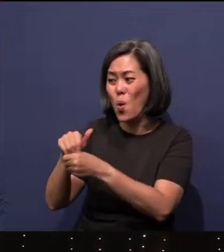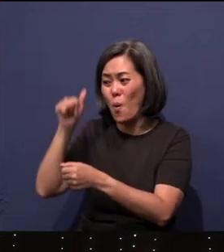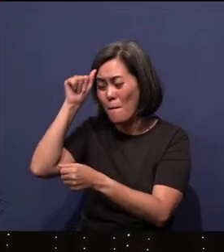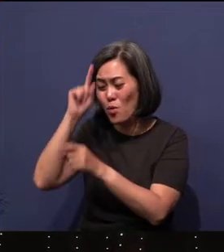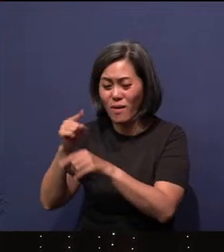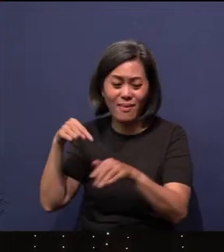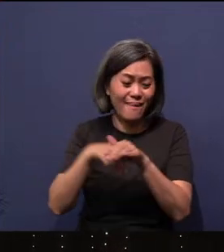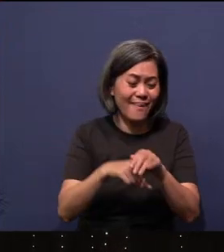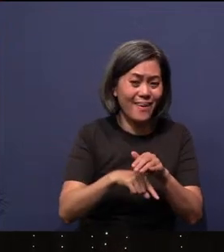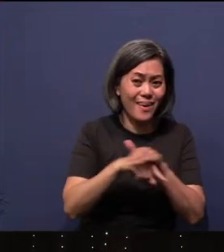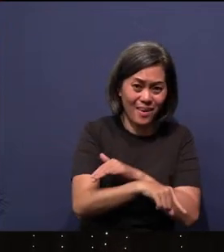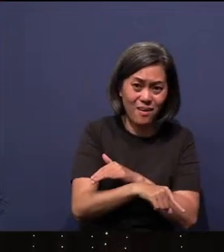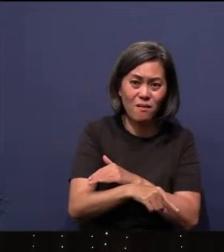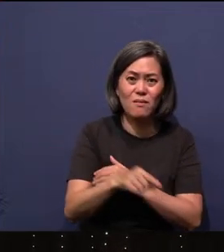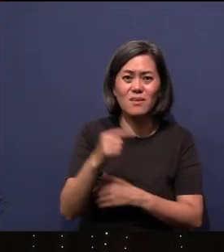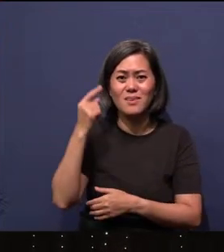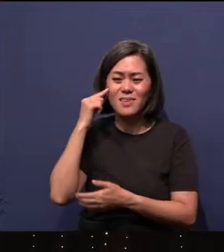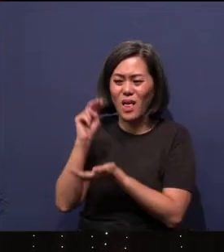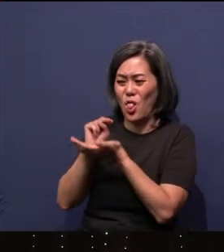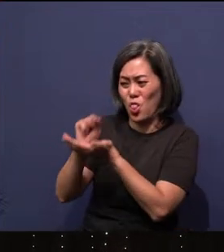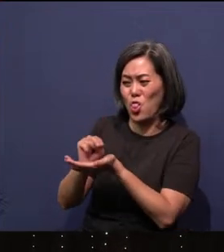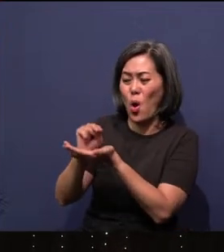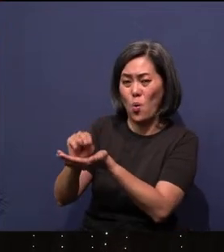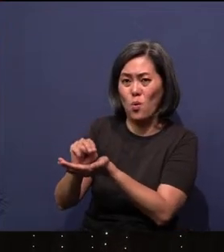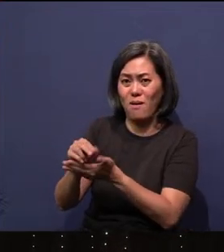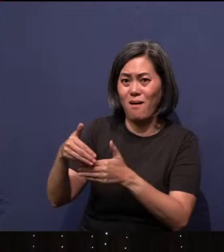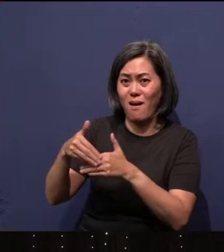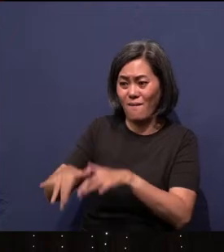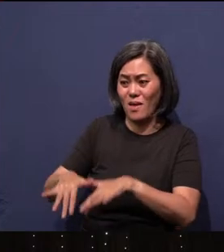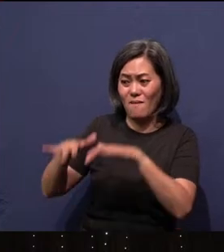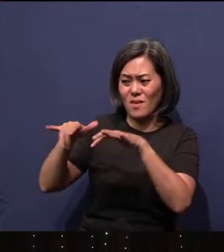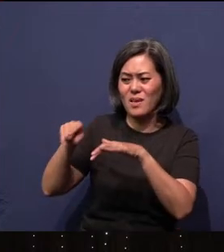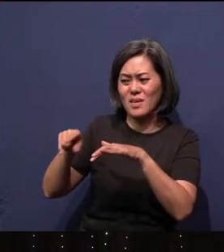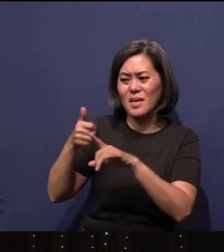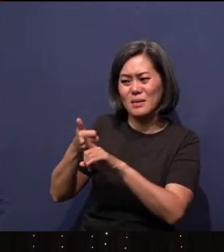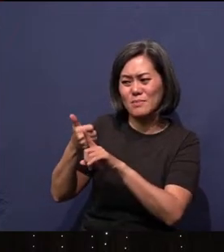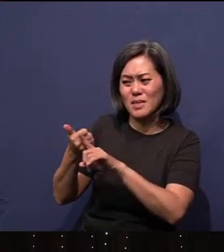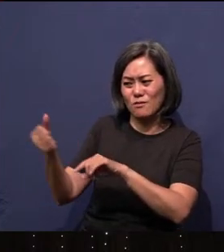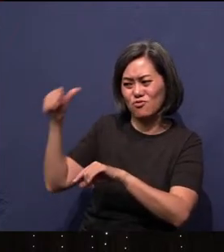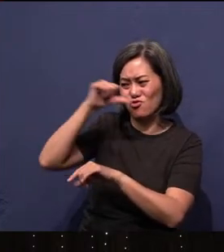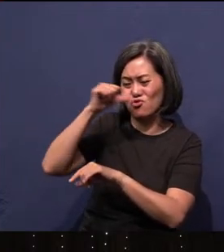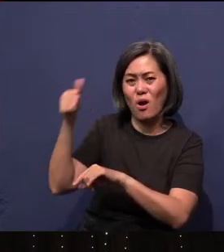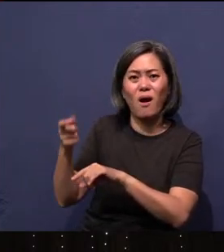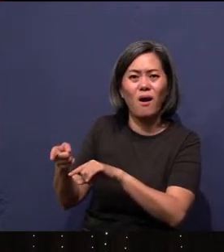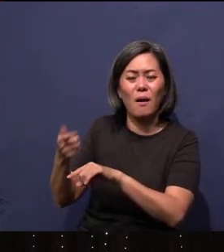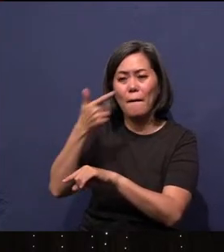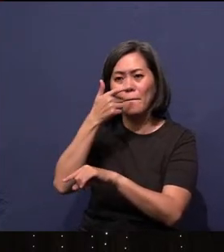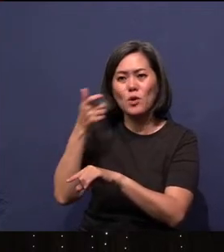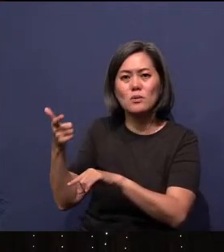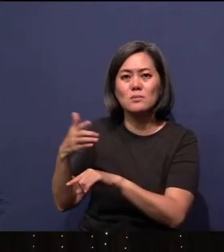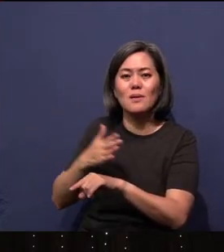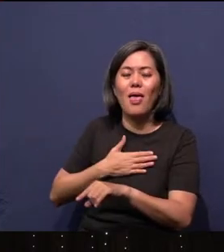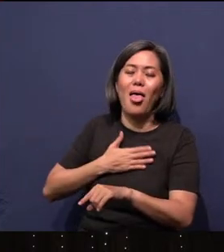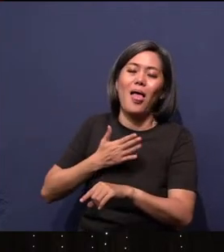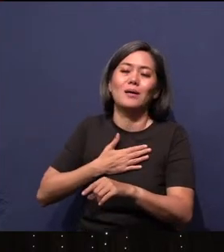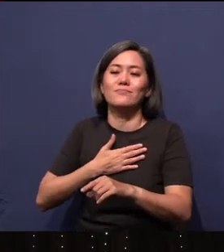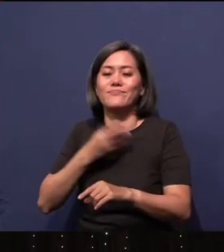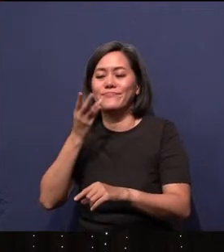When you think about Noah, Noah, after the flood, he got himself drunk because he got too happy making wine from the grapes he planted.